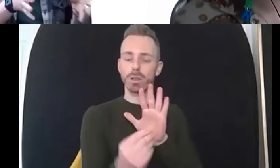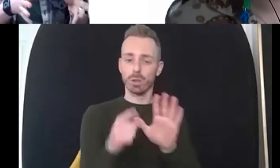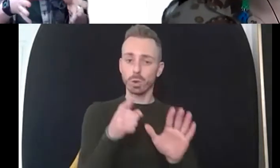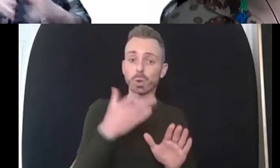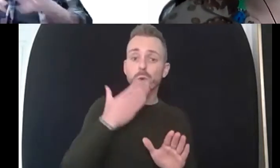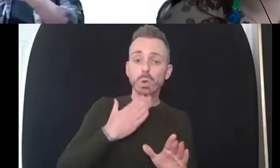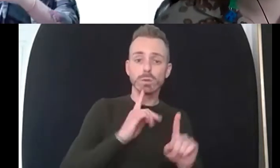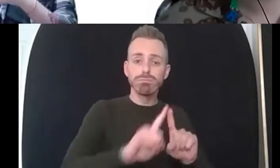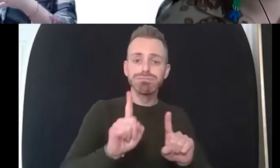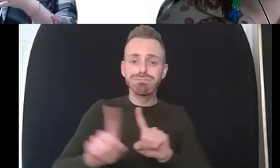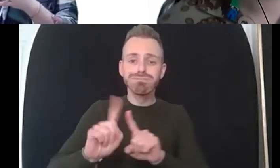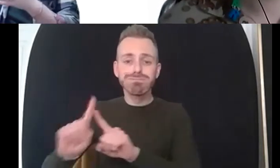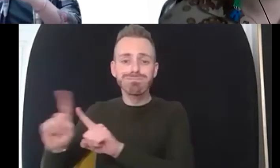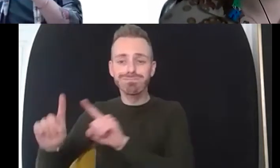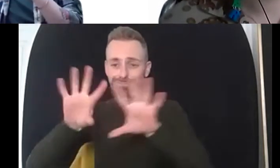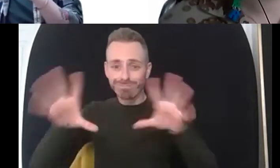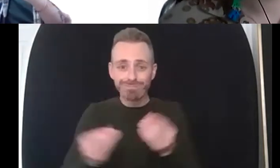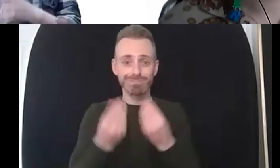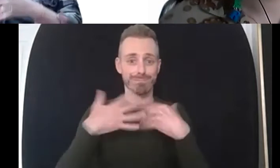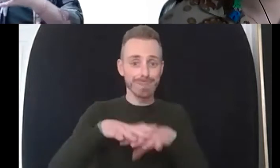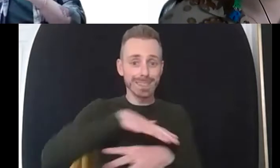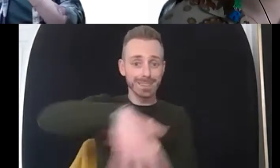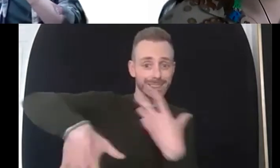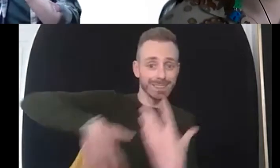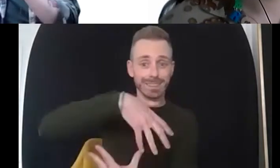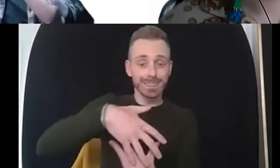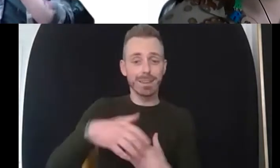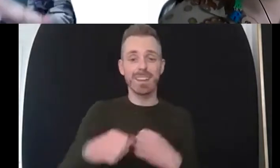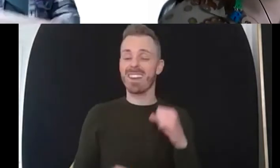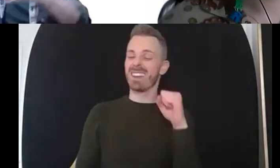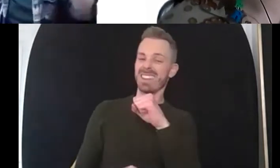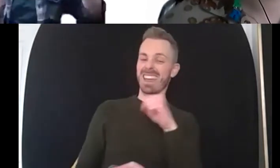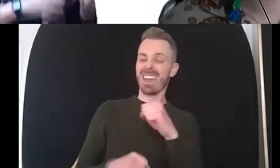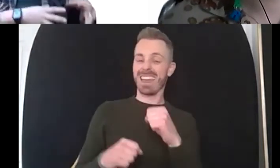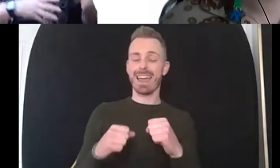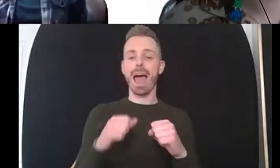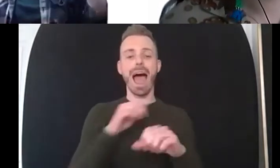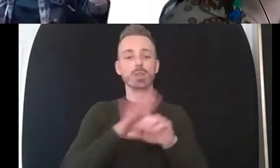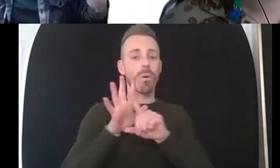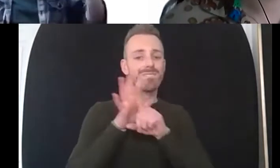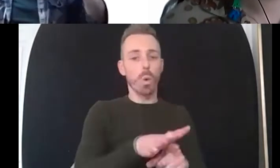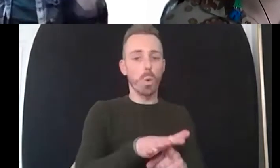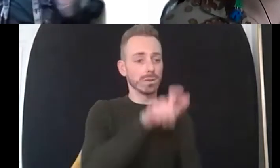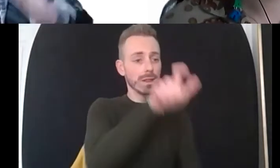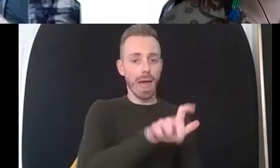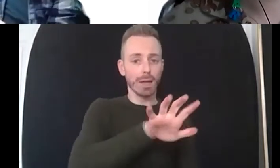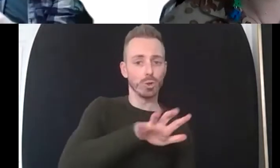of not um not trying to integrate the the client into the therapy but wrapping the therapy around